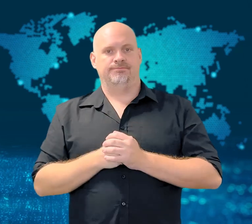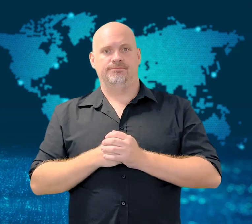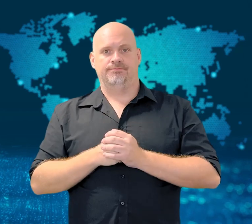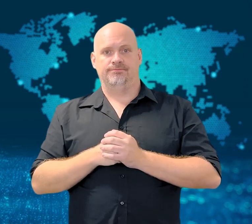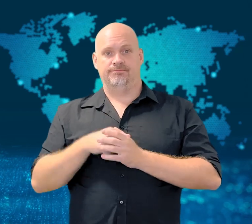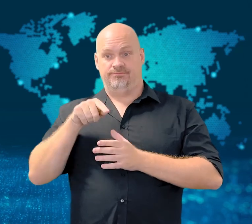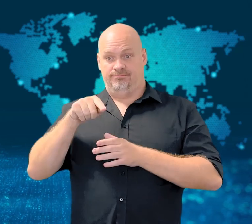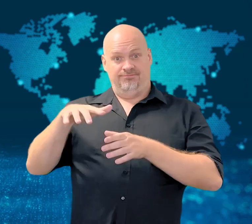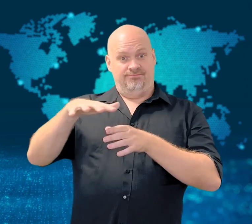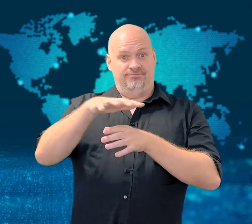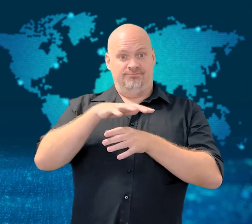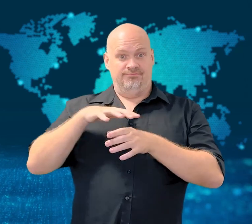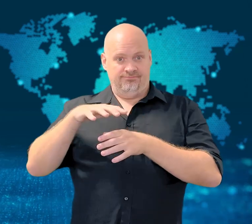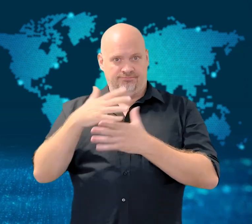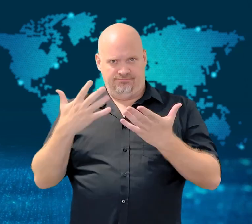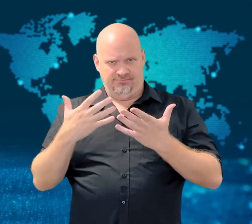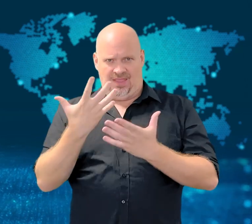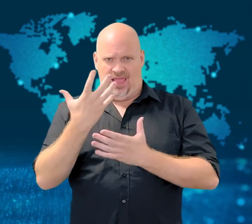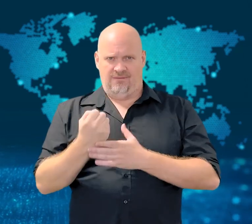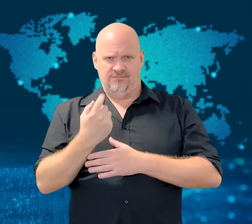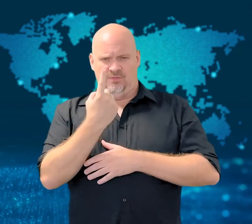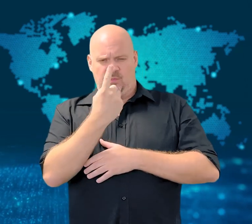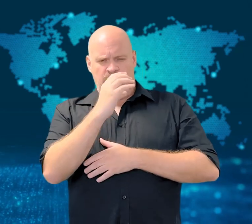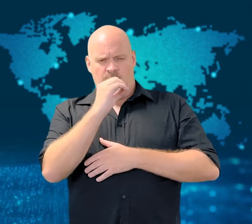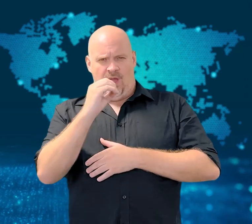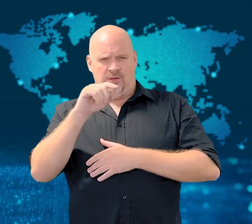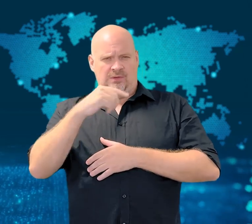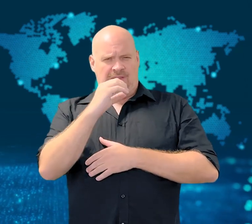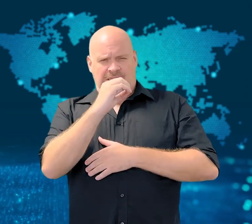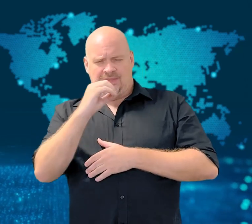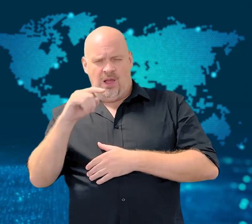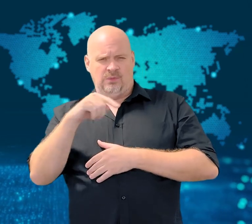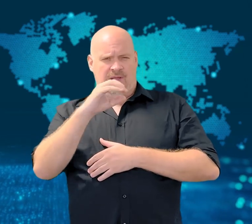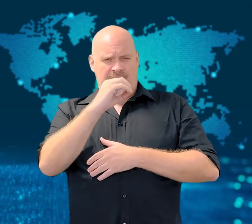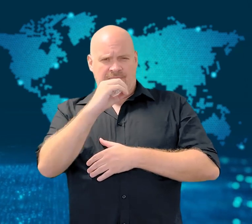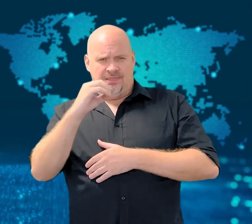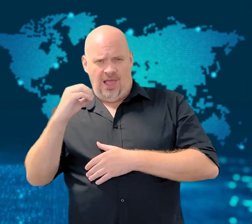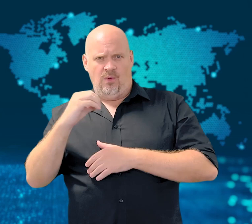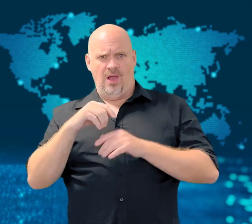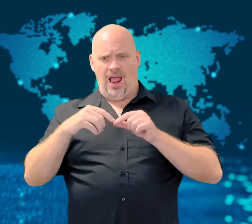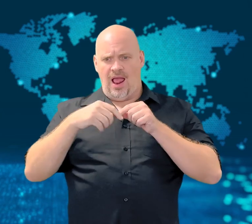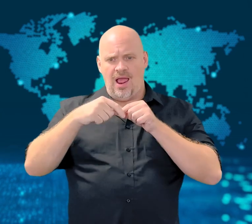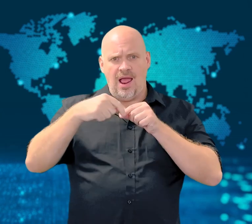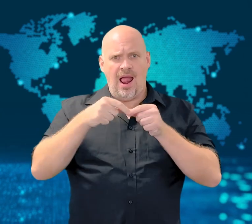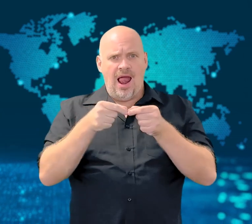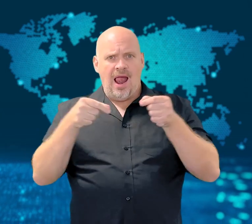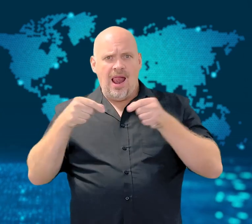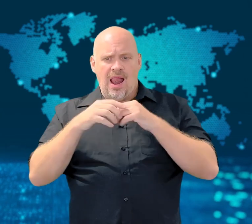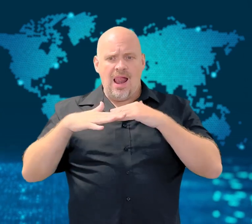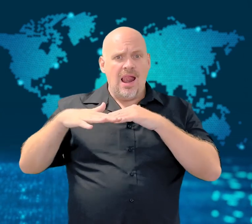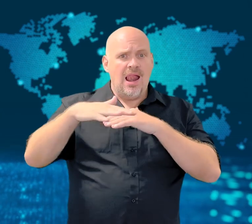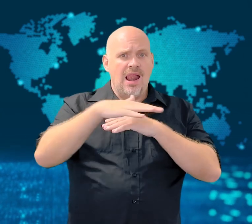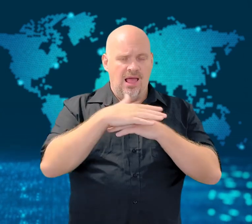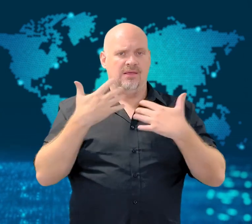The endangered Grevy's zebra lives there too.